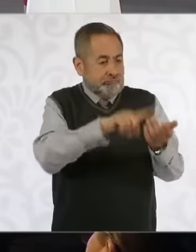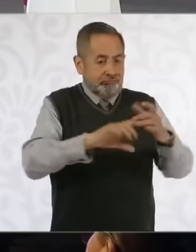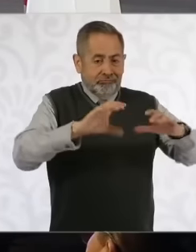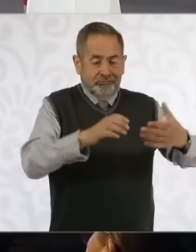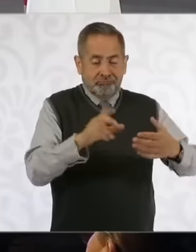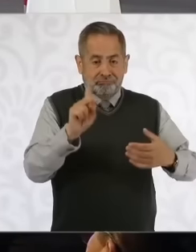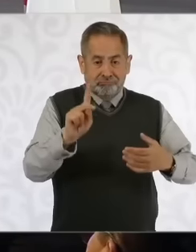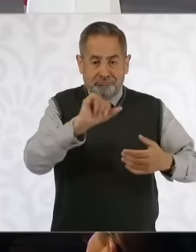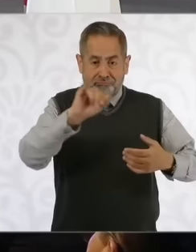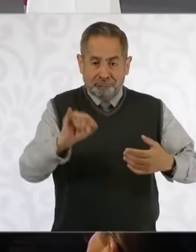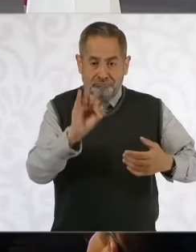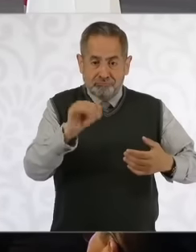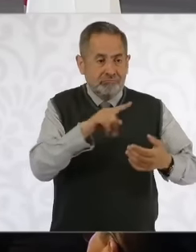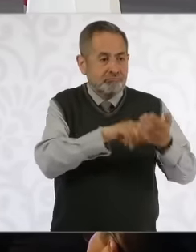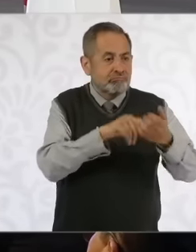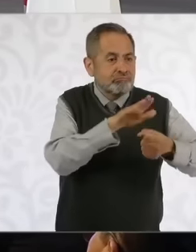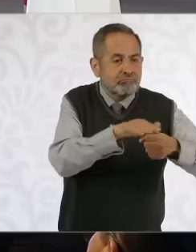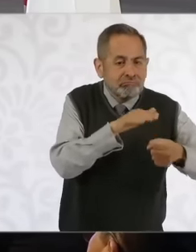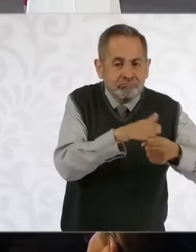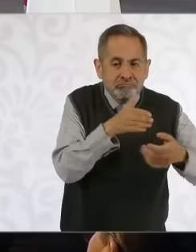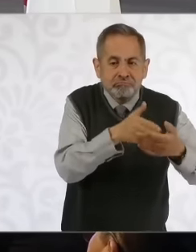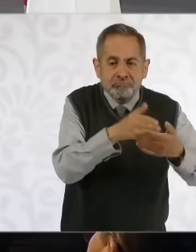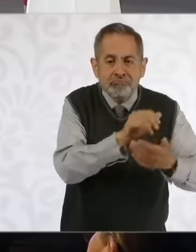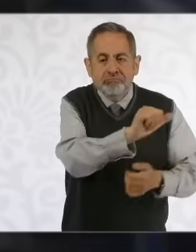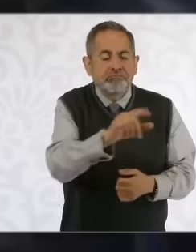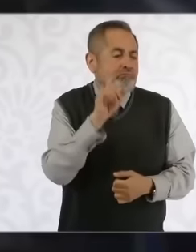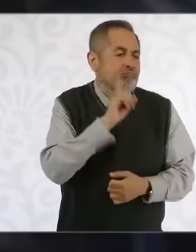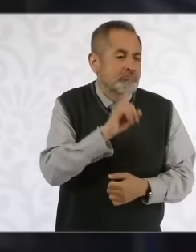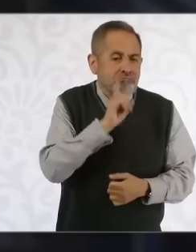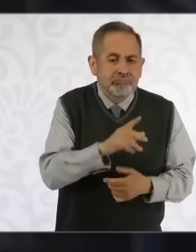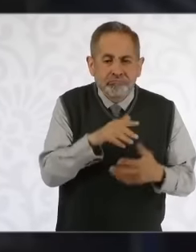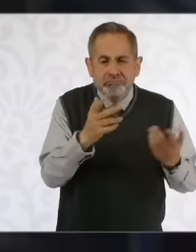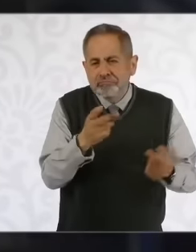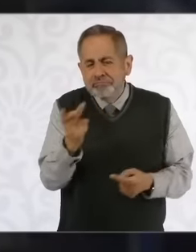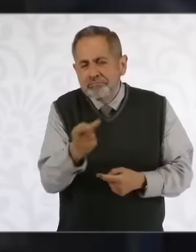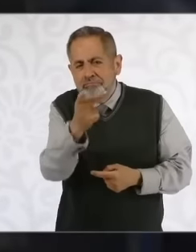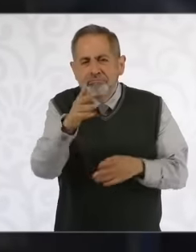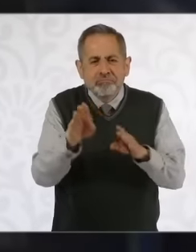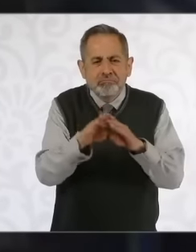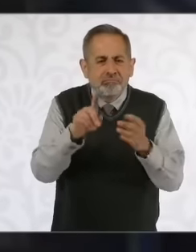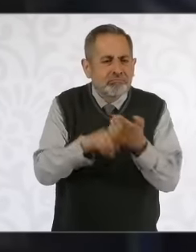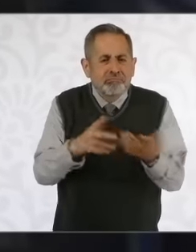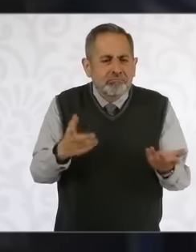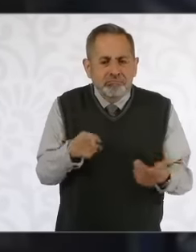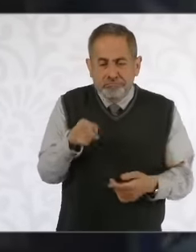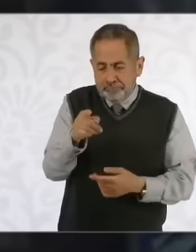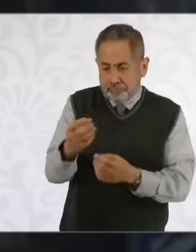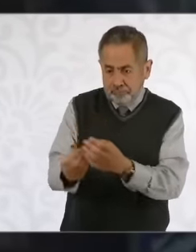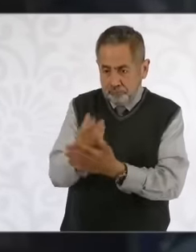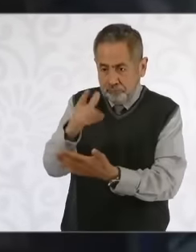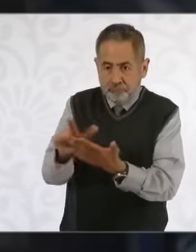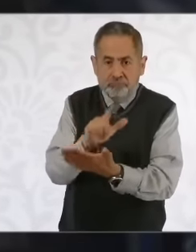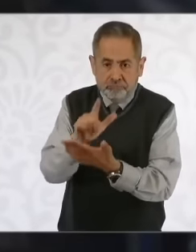of harassment of women. Ask him what this law will benefit. Because it is already a judicial law